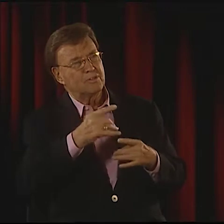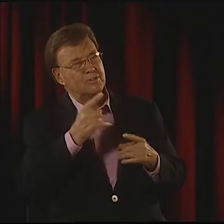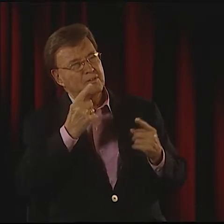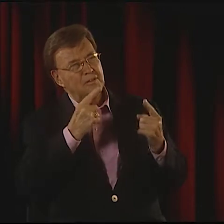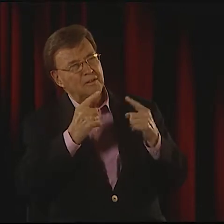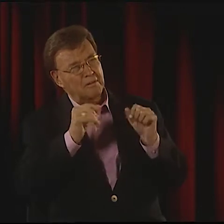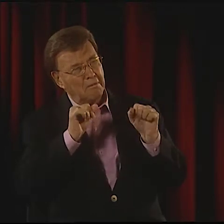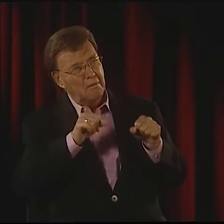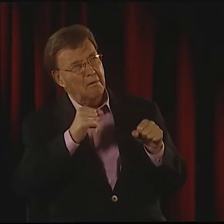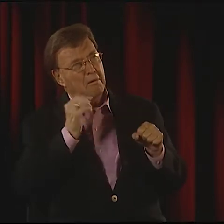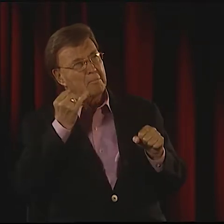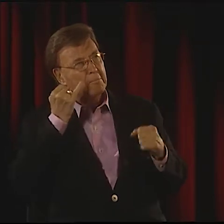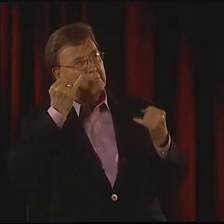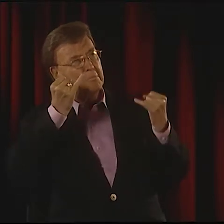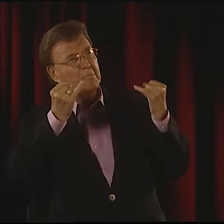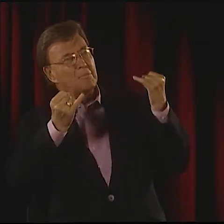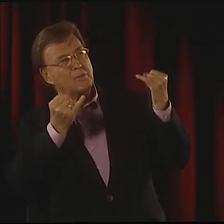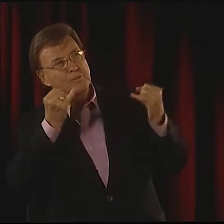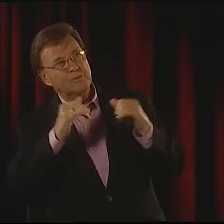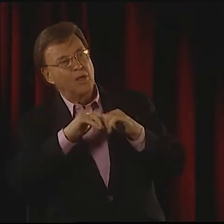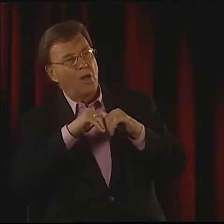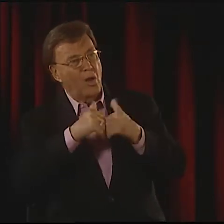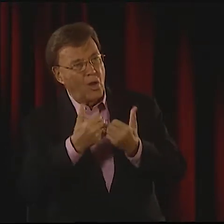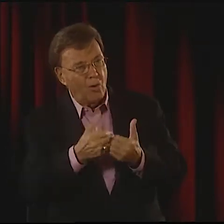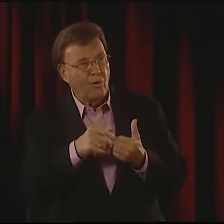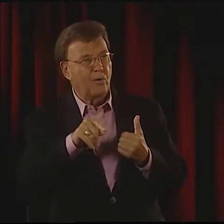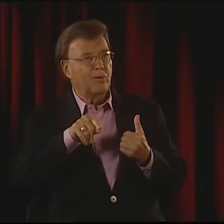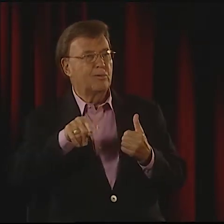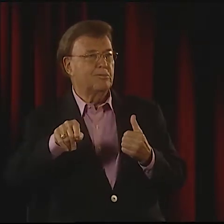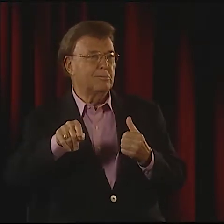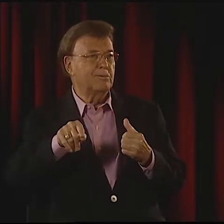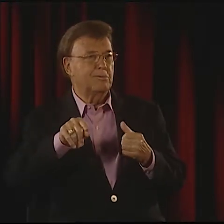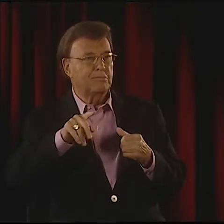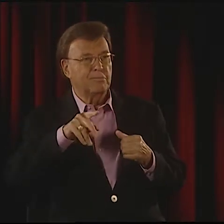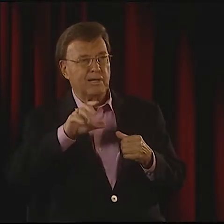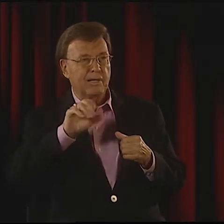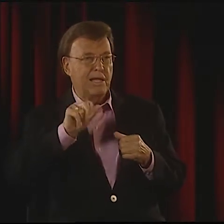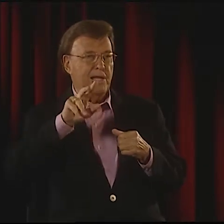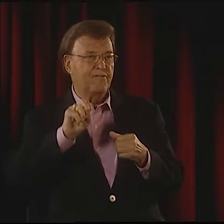THAT INFLUENCED ME AND MAYBE INFLUENCED MOVIES, BUT THAT'S A GOOD QUESTION.